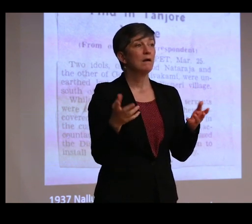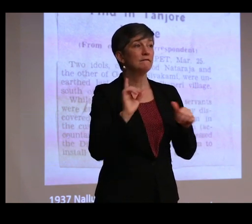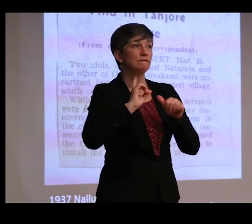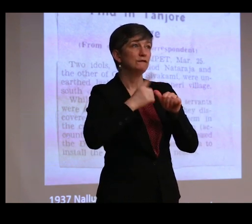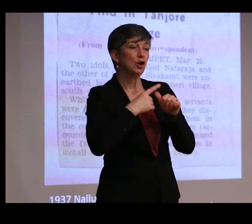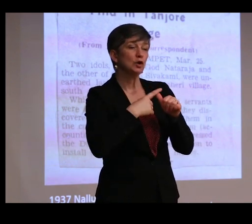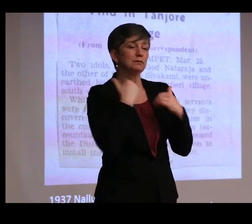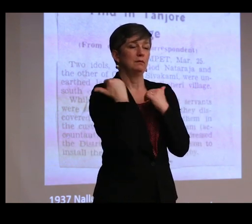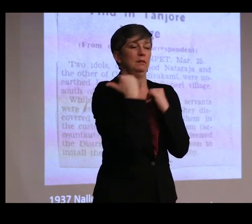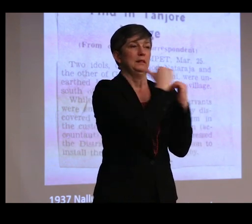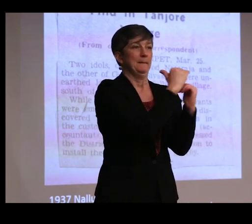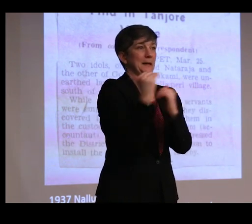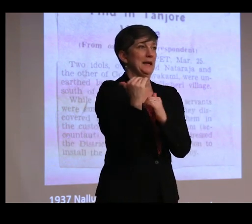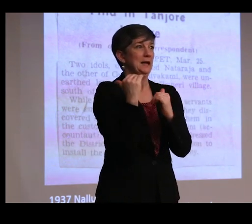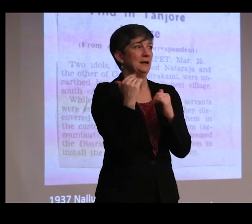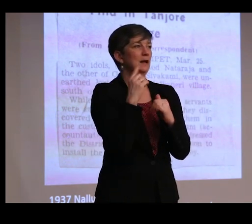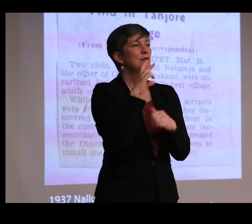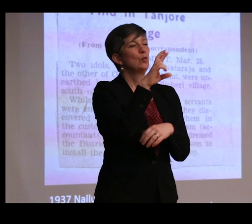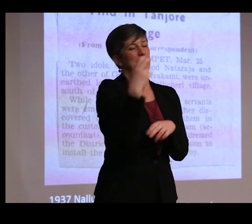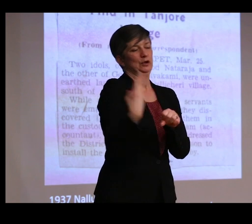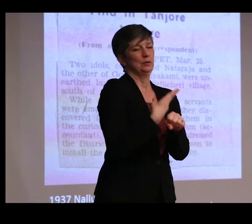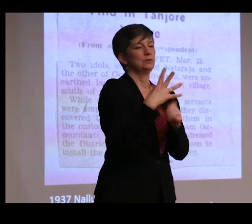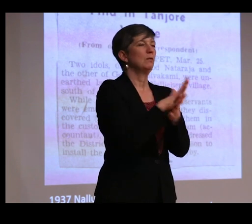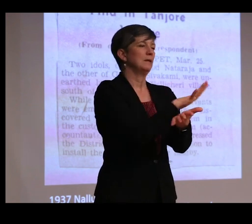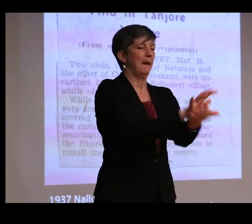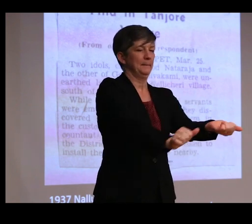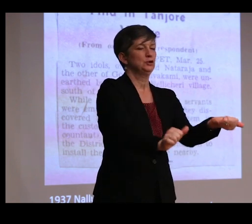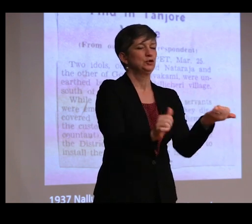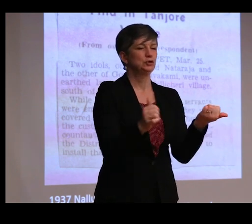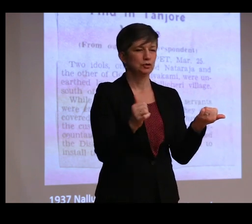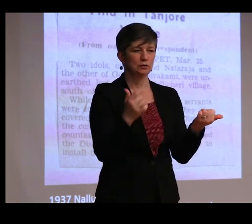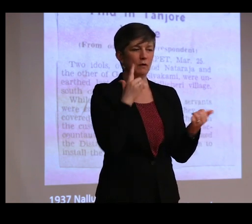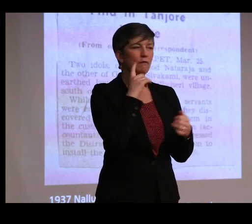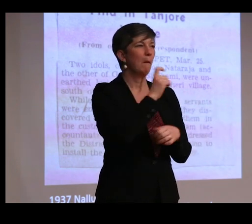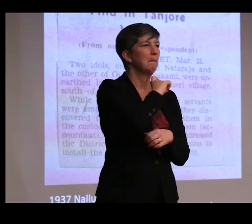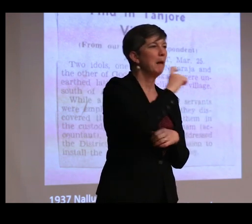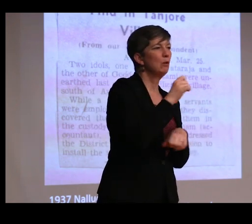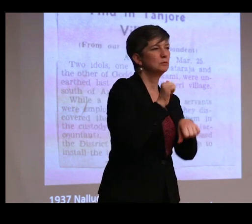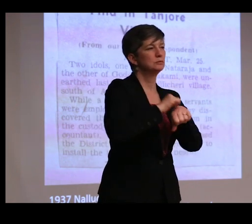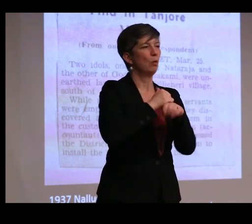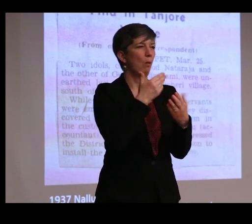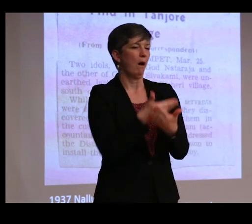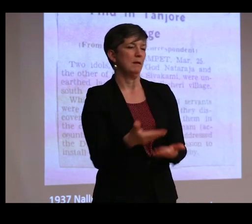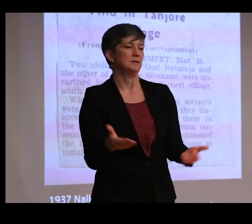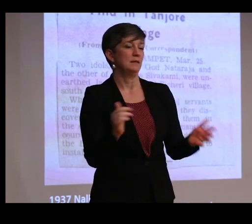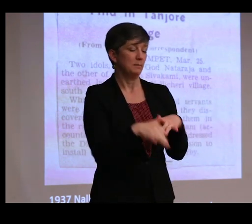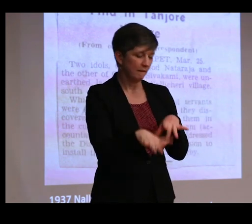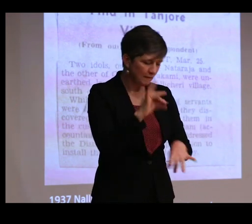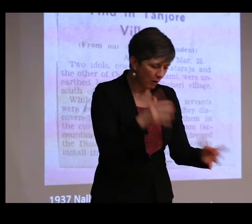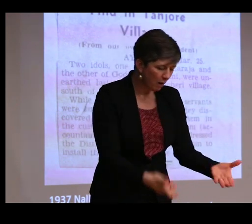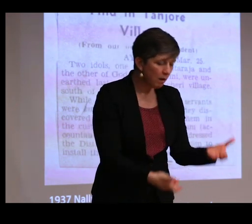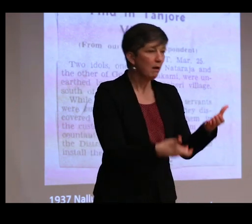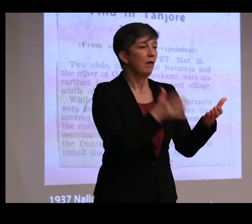limiting the reuse or damage of metal or stone objects that were being found, specifically